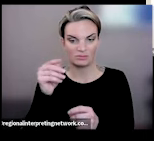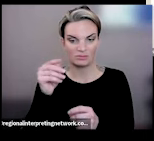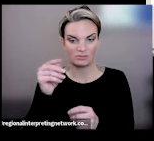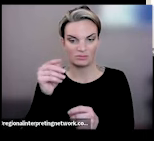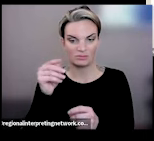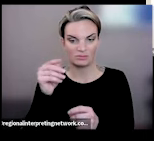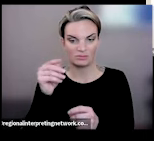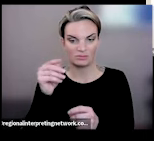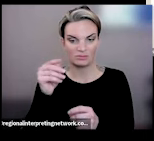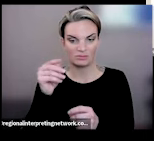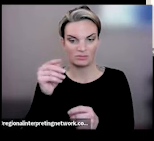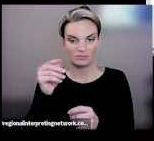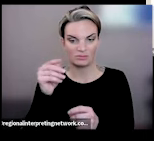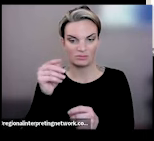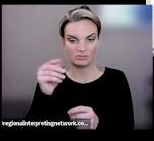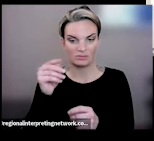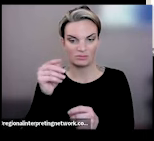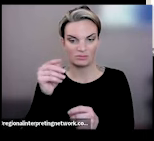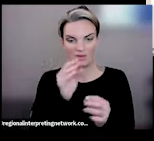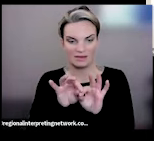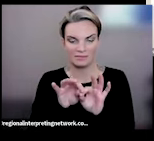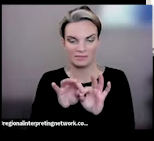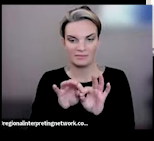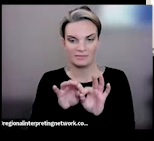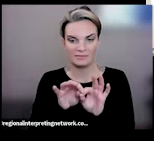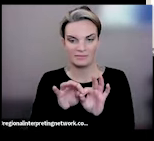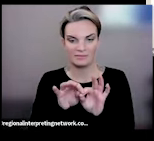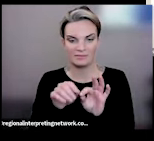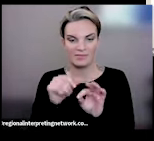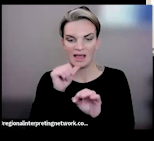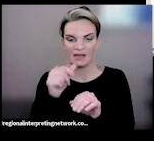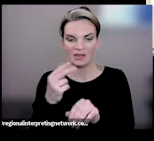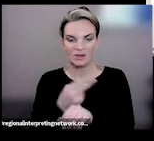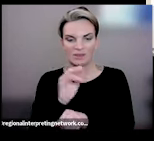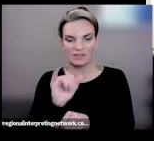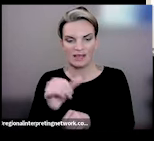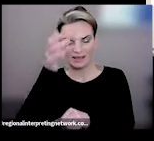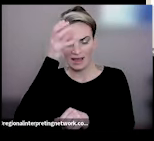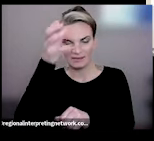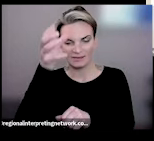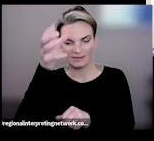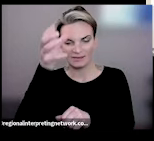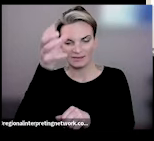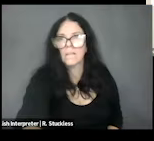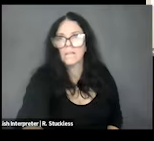it wasn't something that I had included even as a search term in the paper but it was